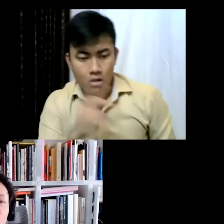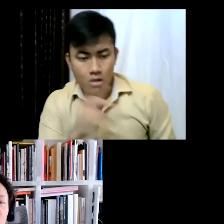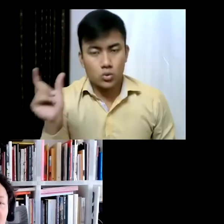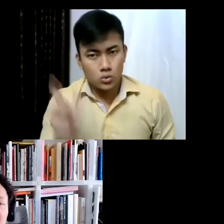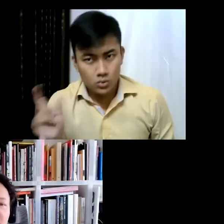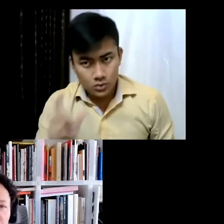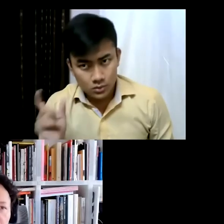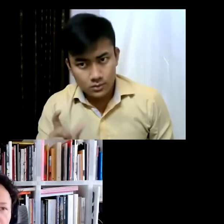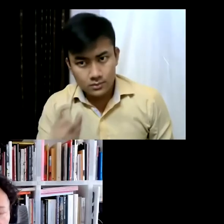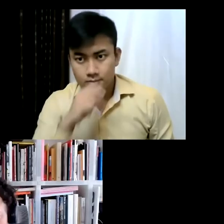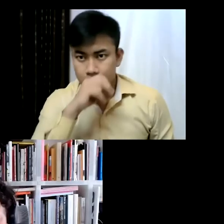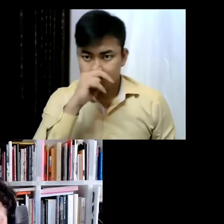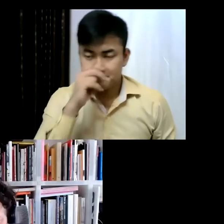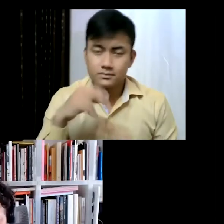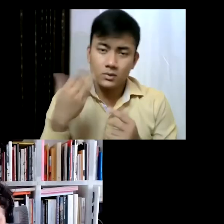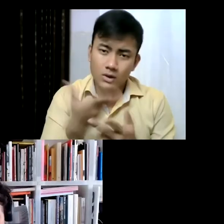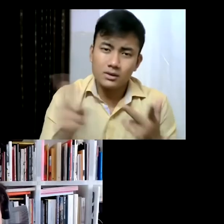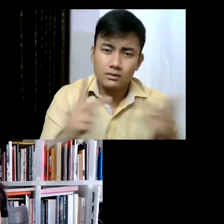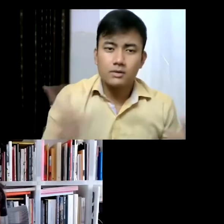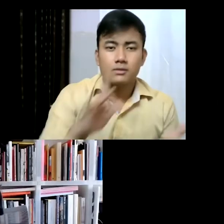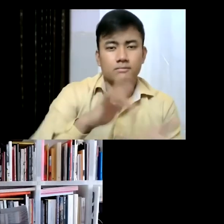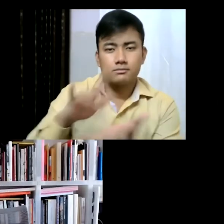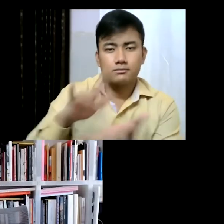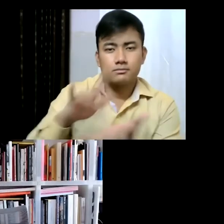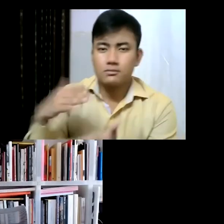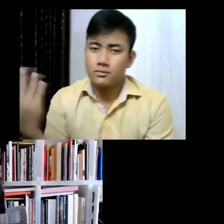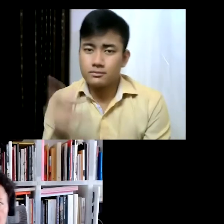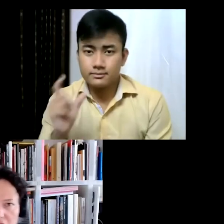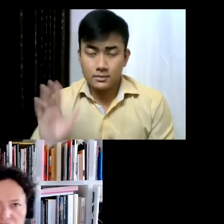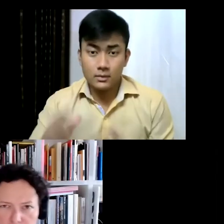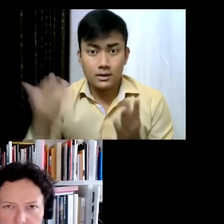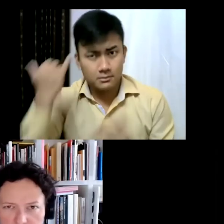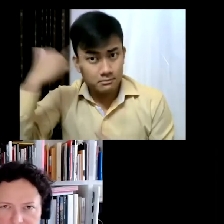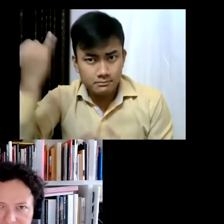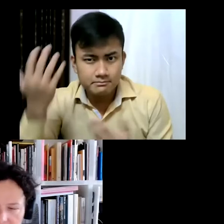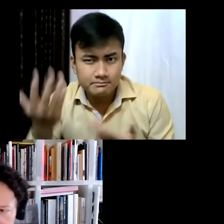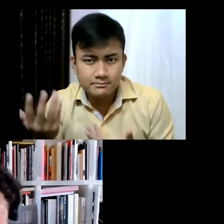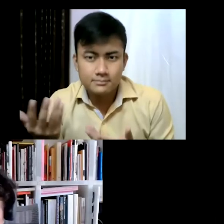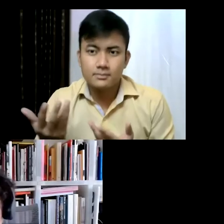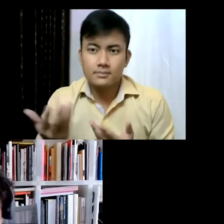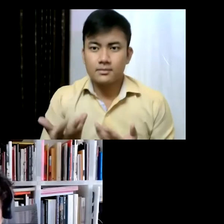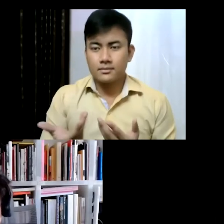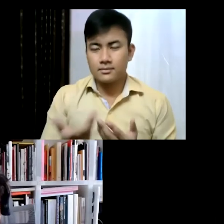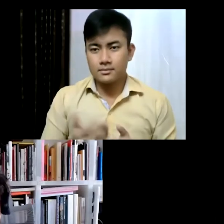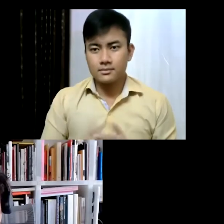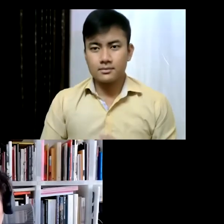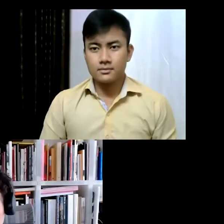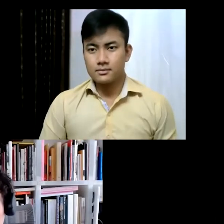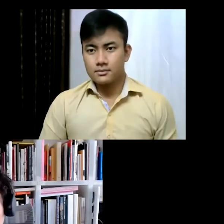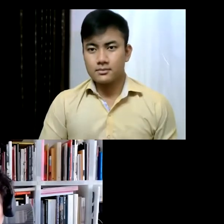usually the destination for art, and so the idea of taking the Julio Cortazar book called hopscotch